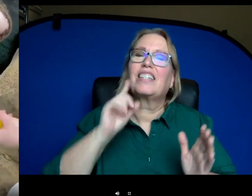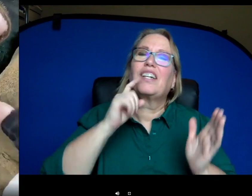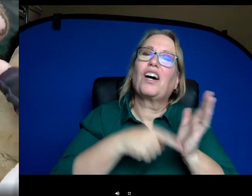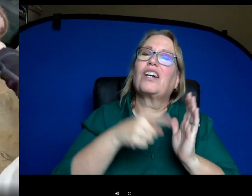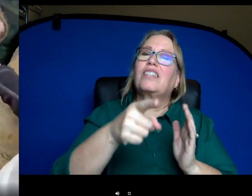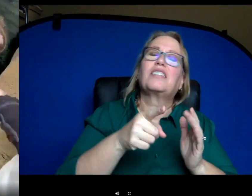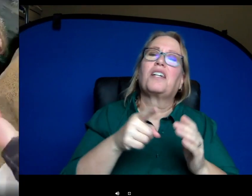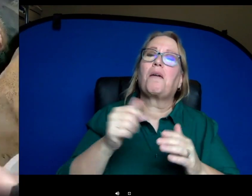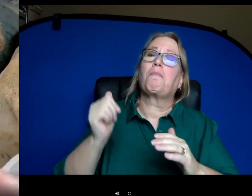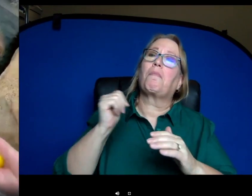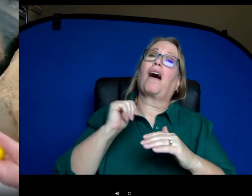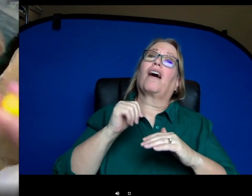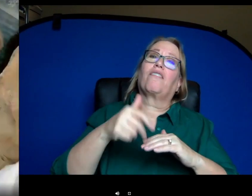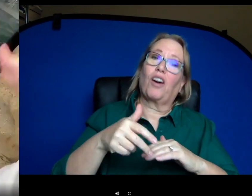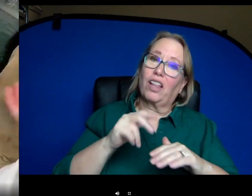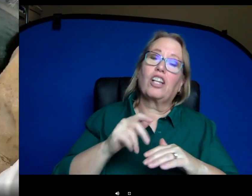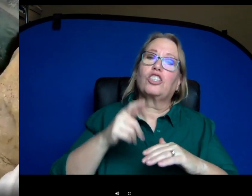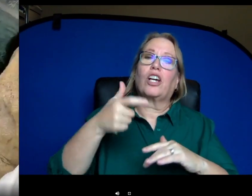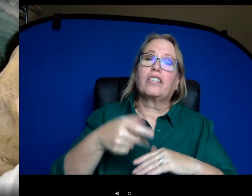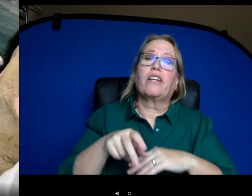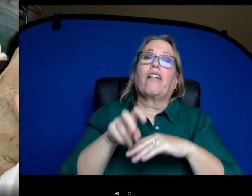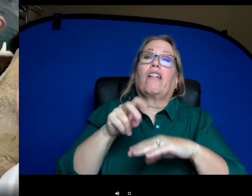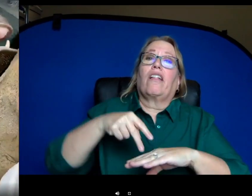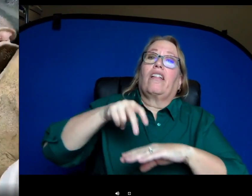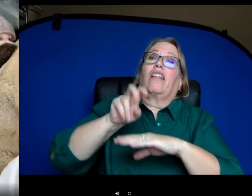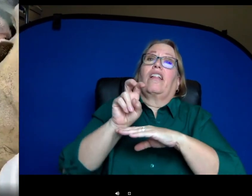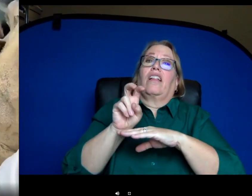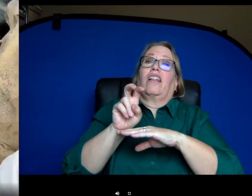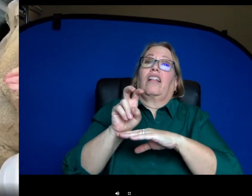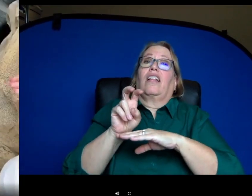she is so small still. She has to stand on her hind legs and put her front feet